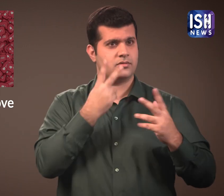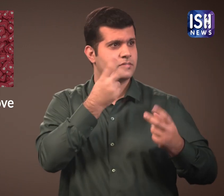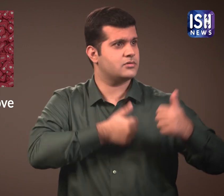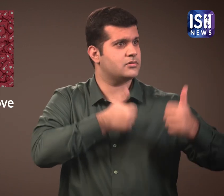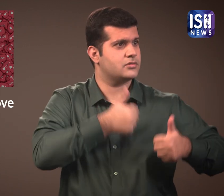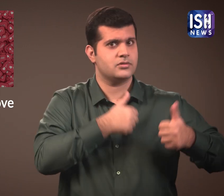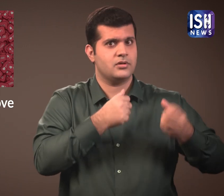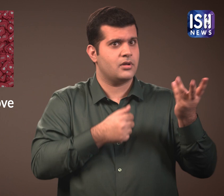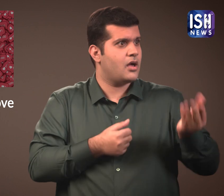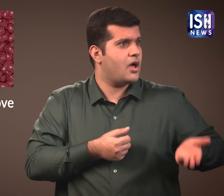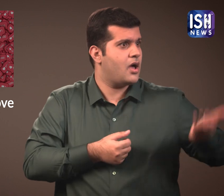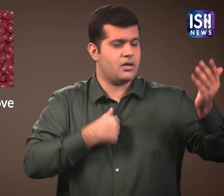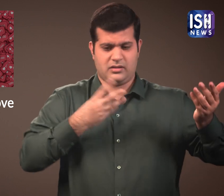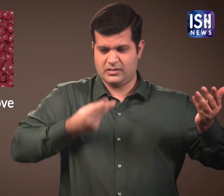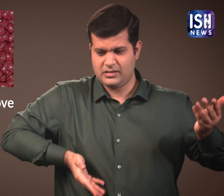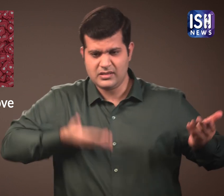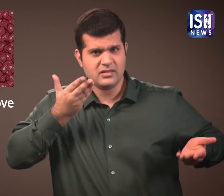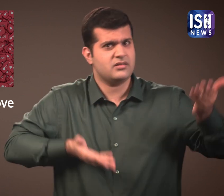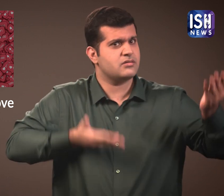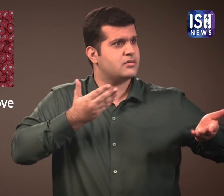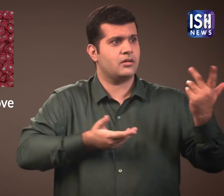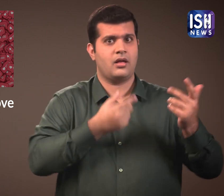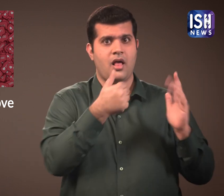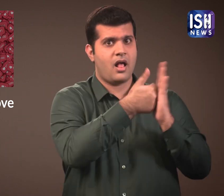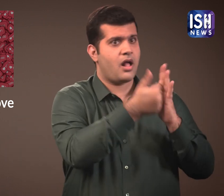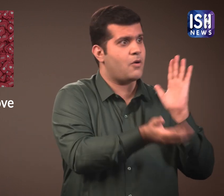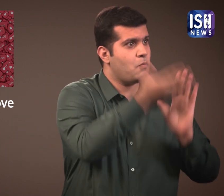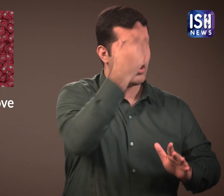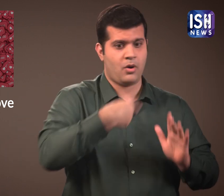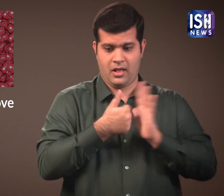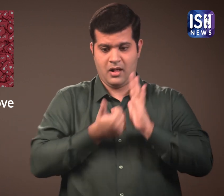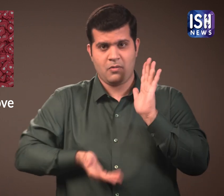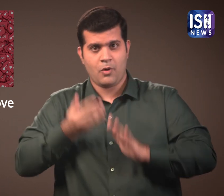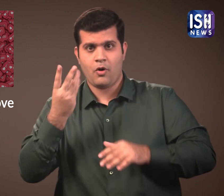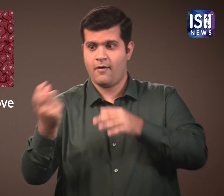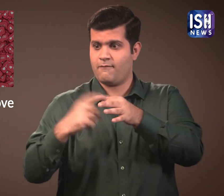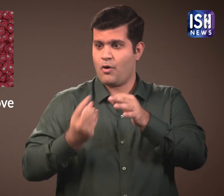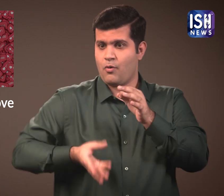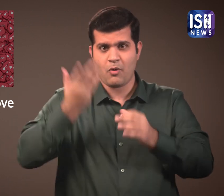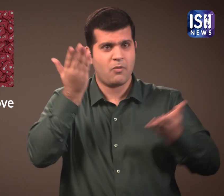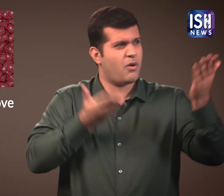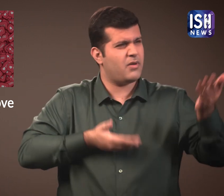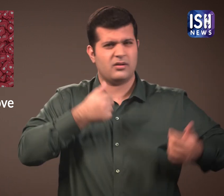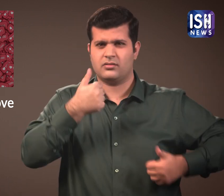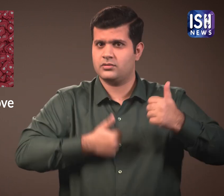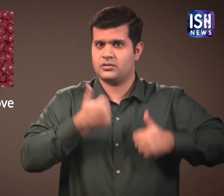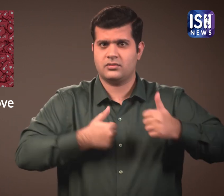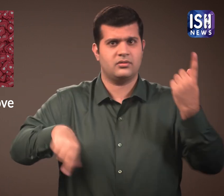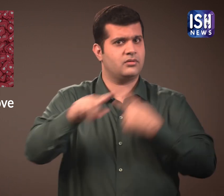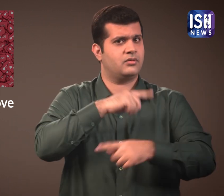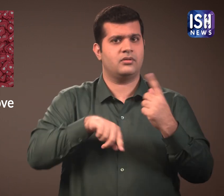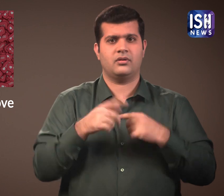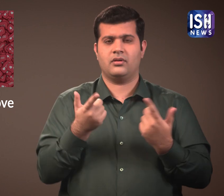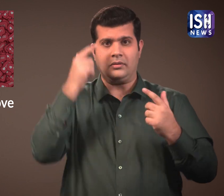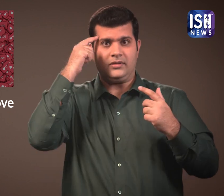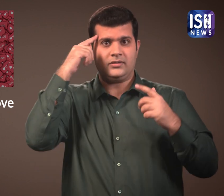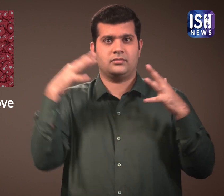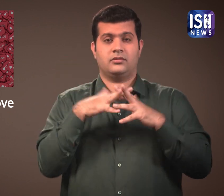They compete with each other for likes and followers. This causes stress.